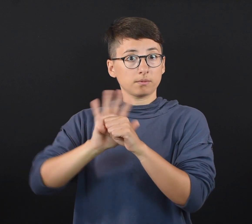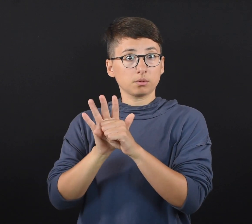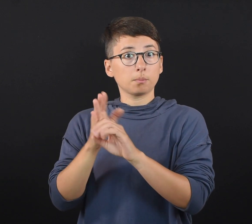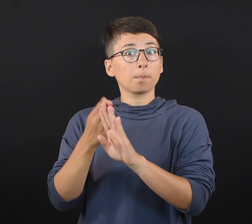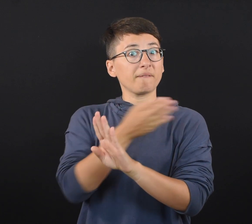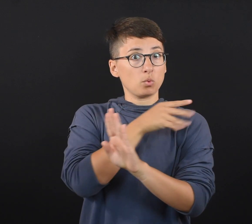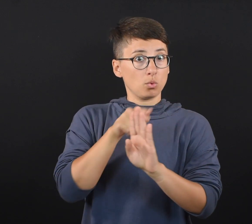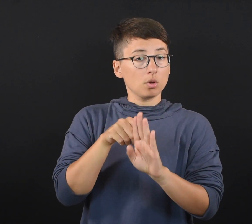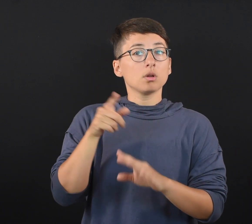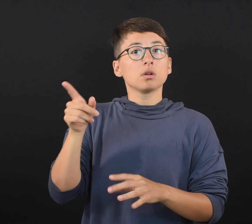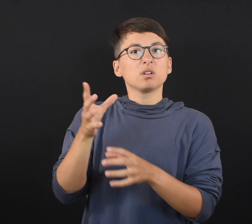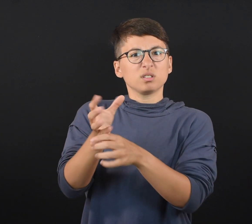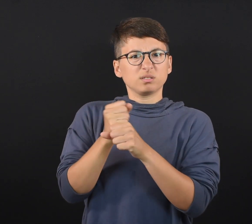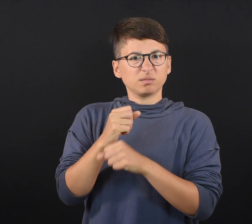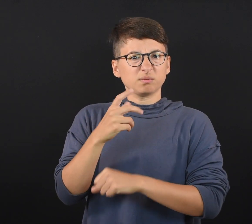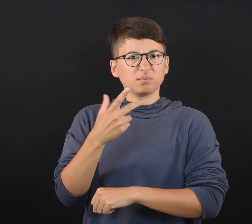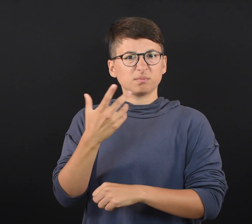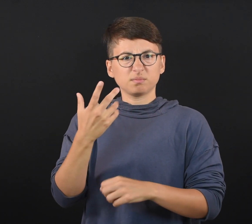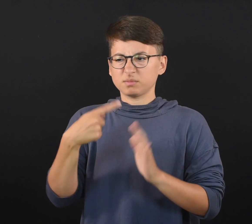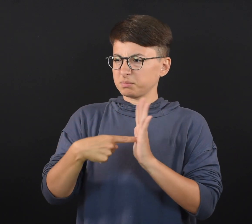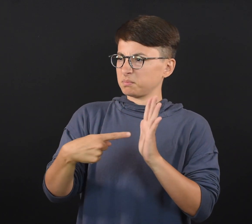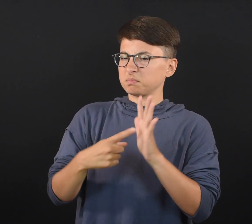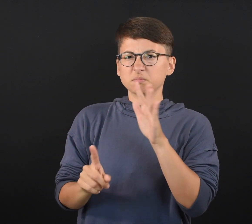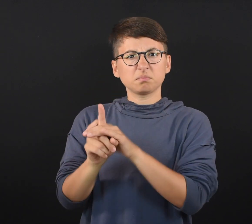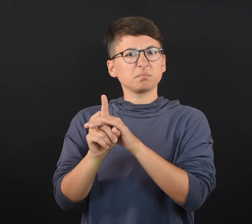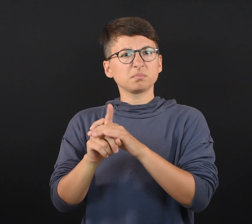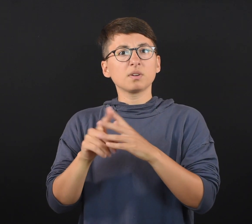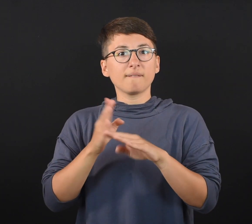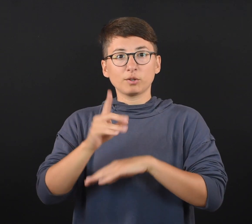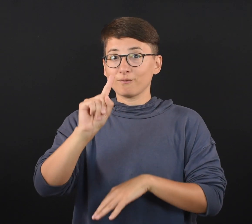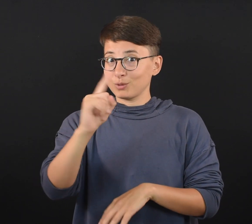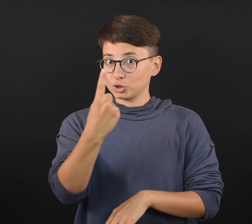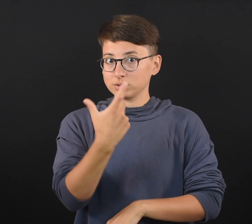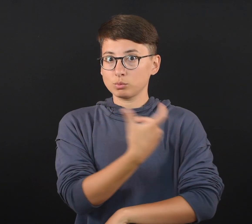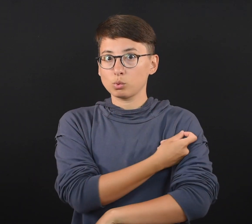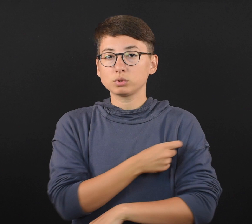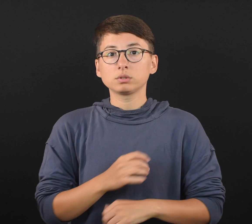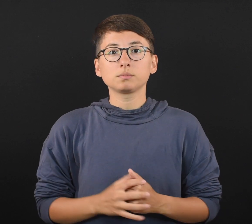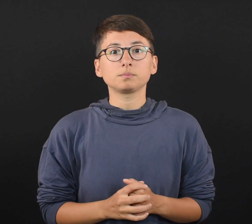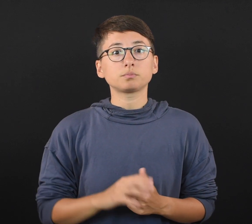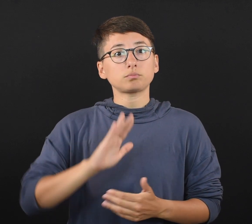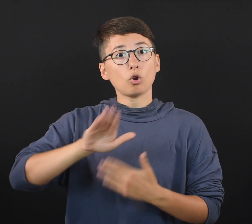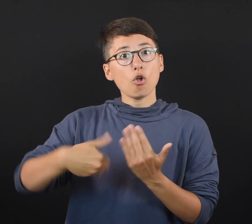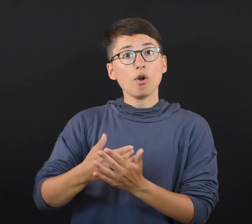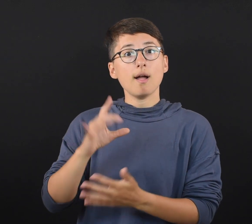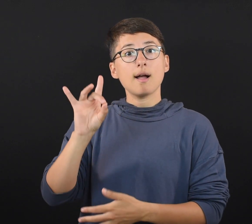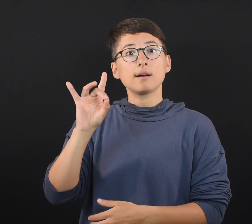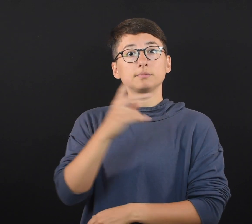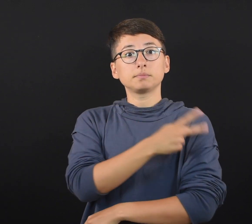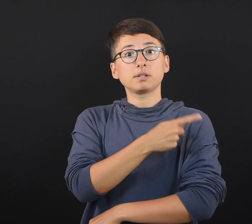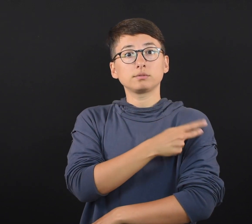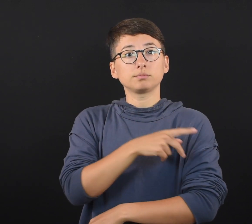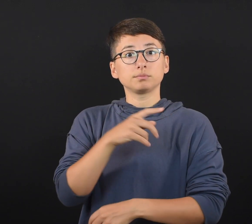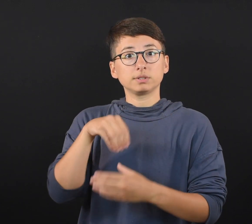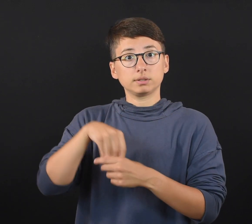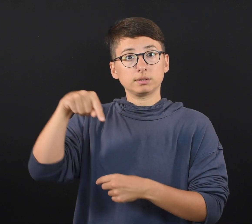from COVID-19 had symptoms after the first dose. All eight patients in the study recovered